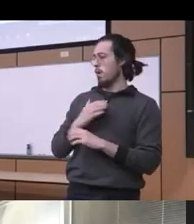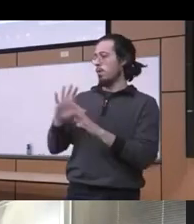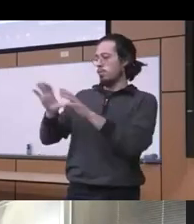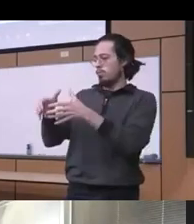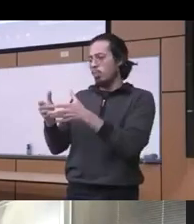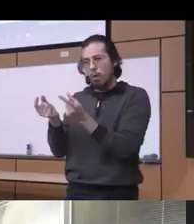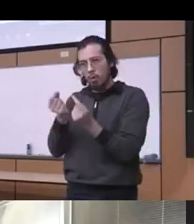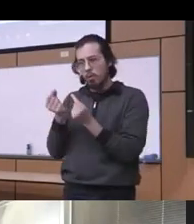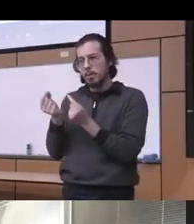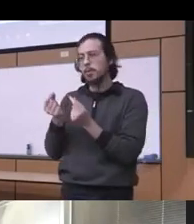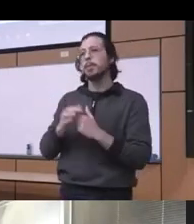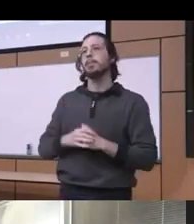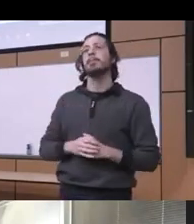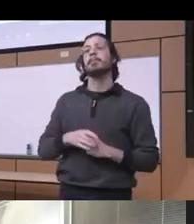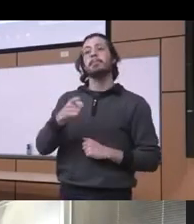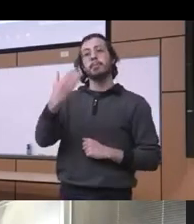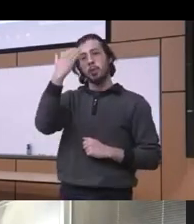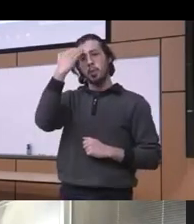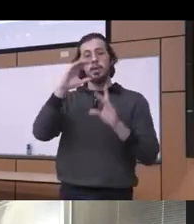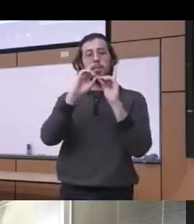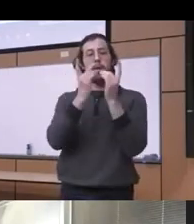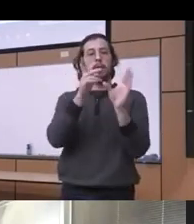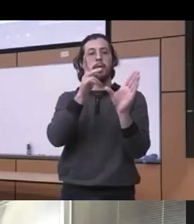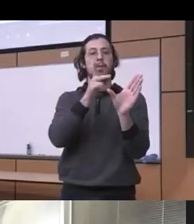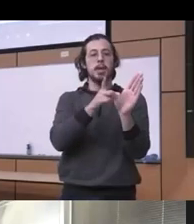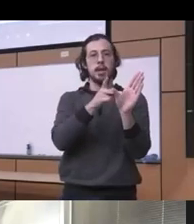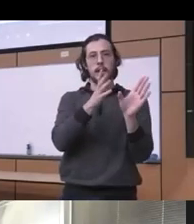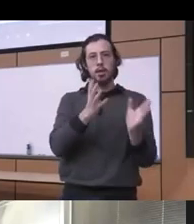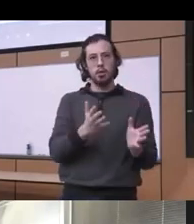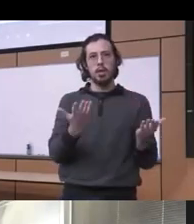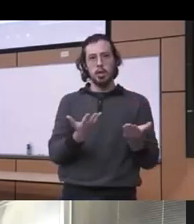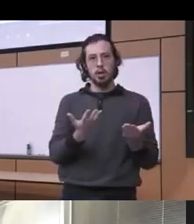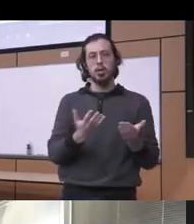the the department of Psychiatry here is really huge you know in a sense it's uh you know you have